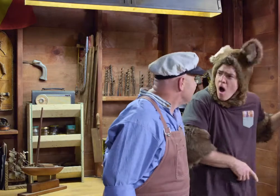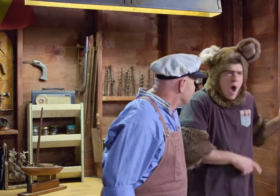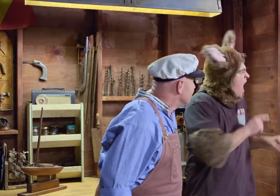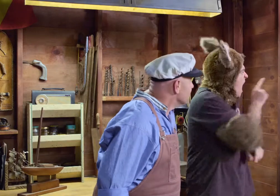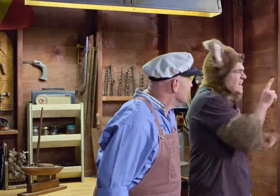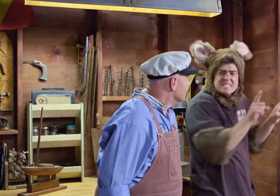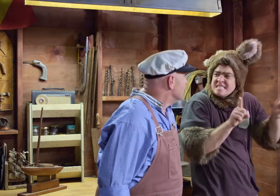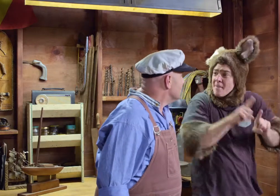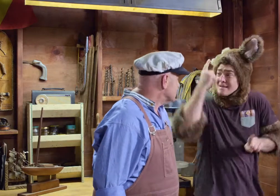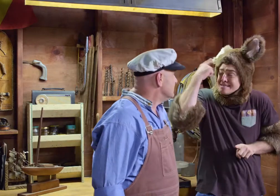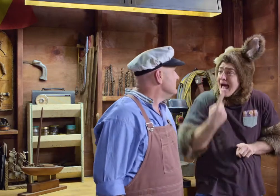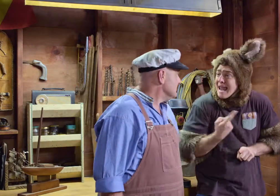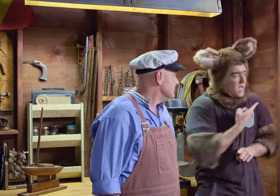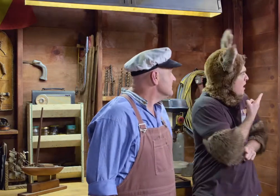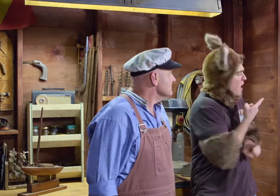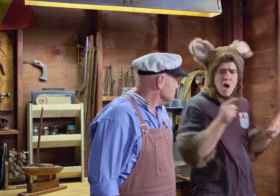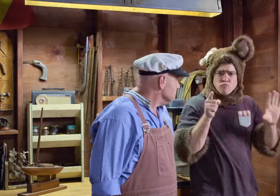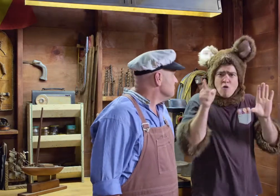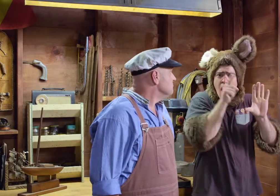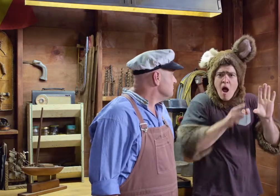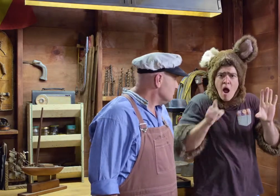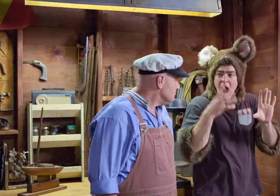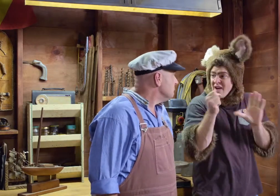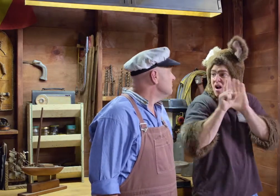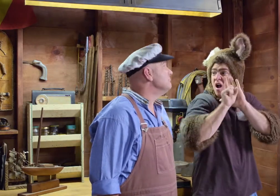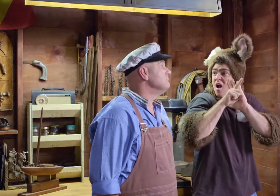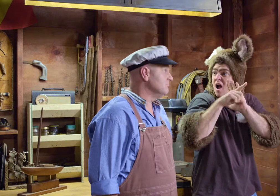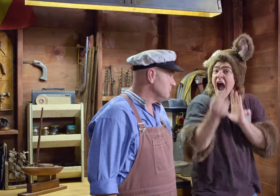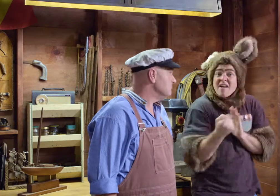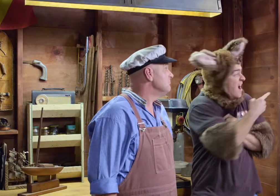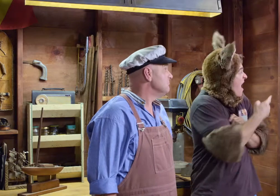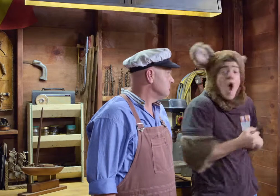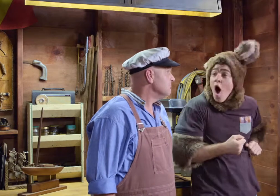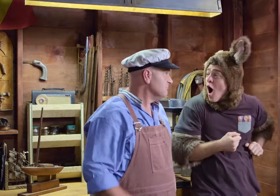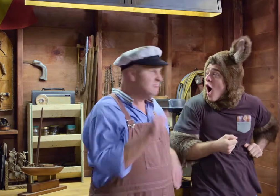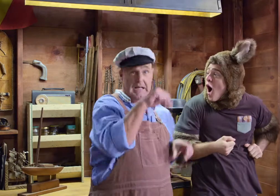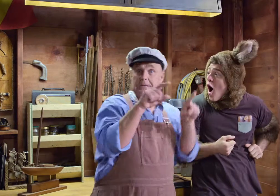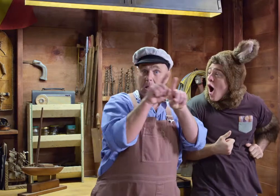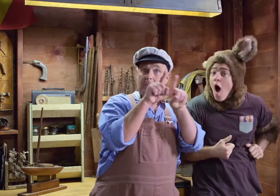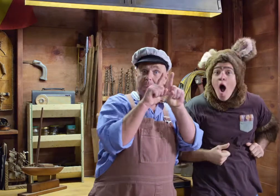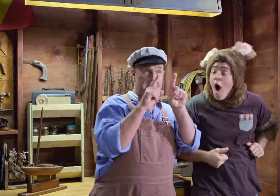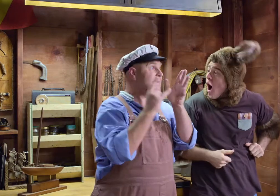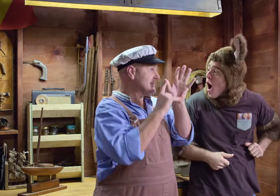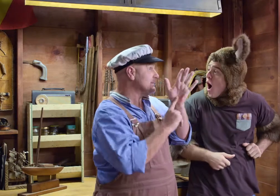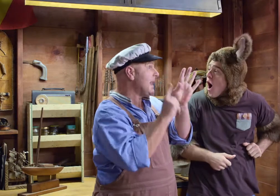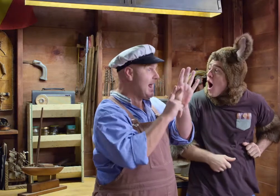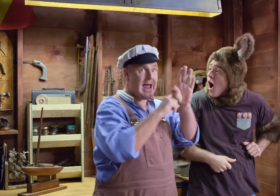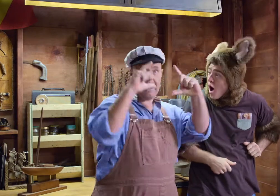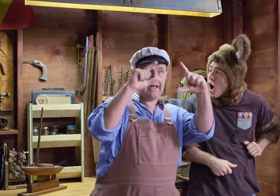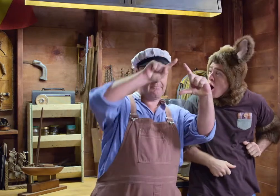It's the same as Sally's clock. It's round, and it's got hands on it. Yes, it is like Sally's clock.